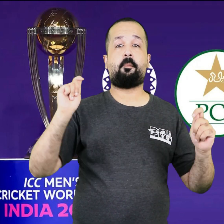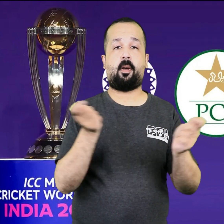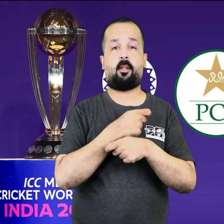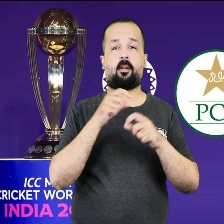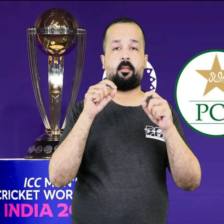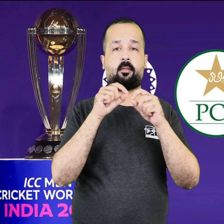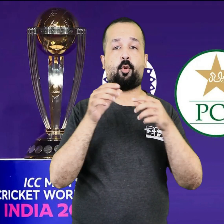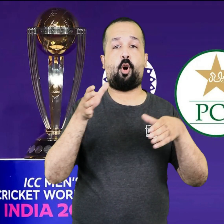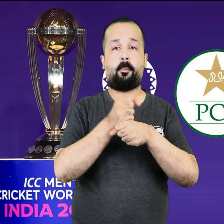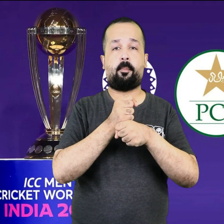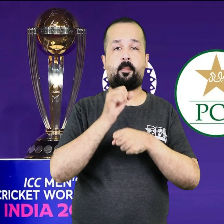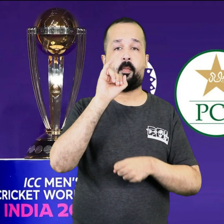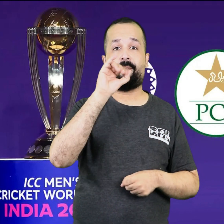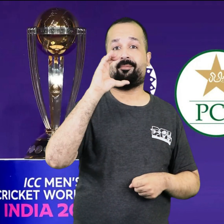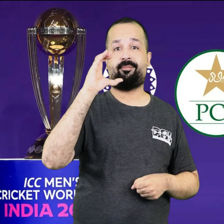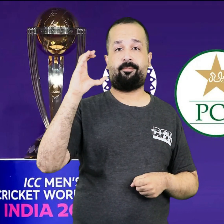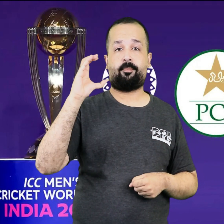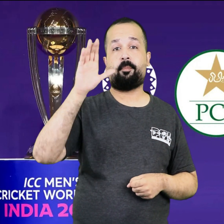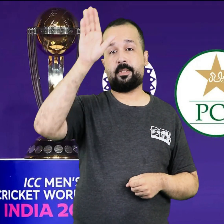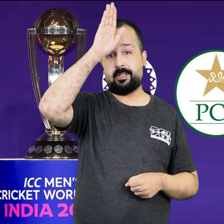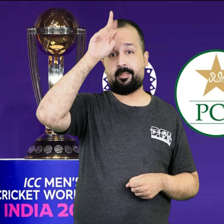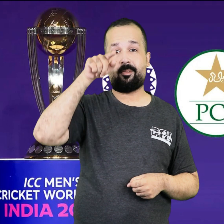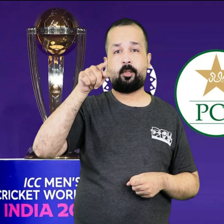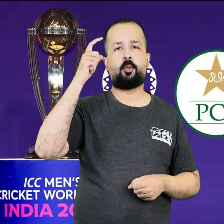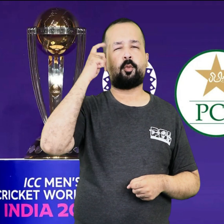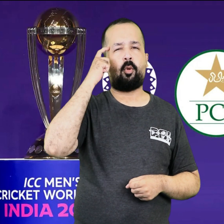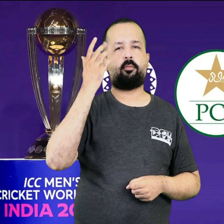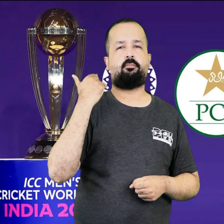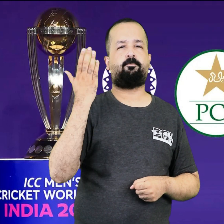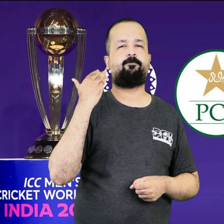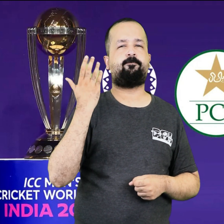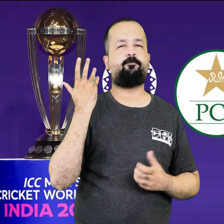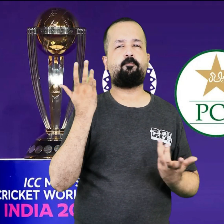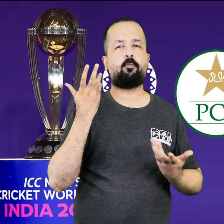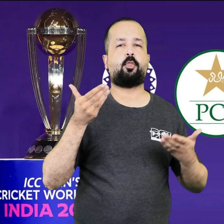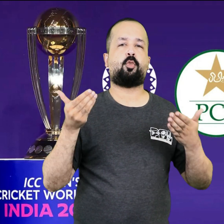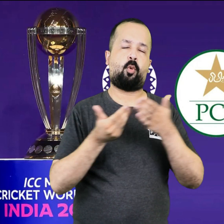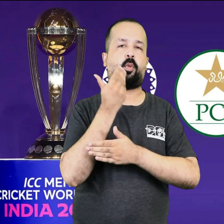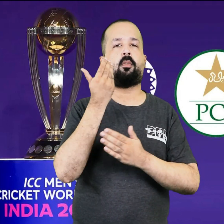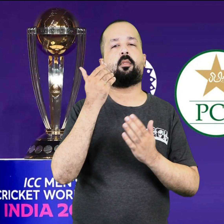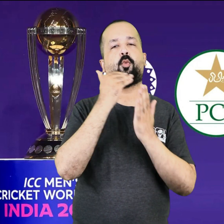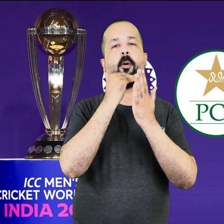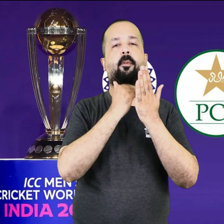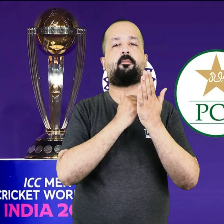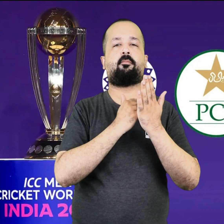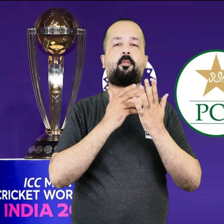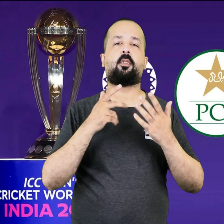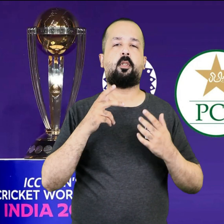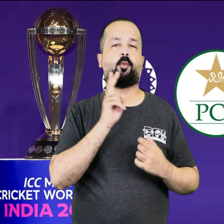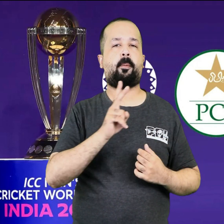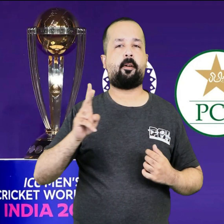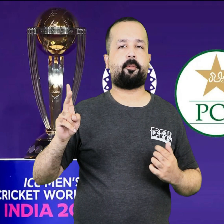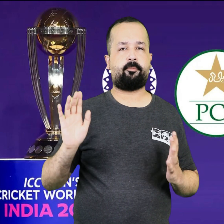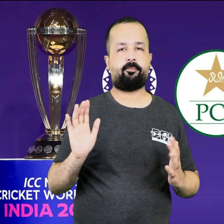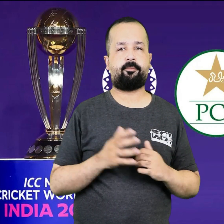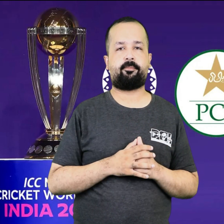In consultation with ICC officials, the Indian Cricket Board will issue regularly updated schedules.